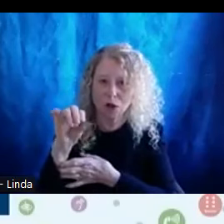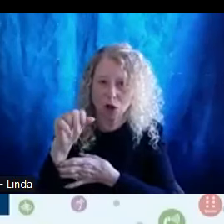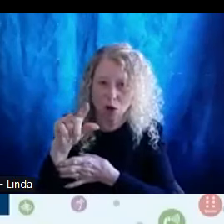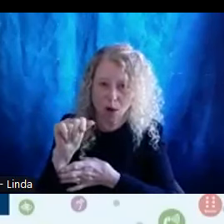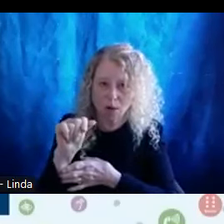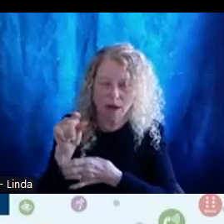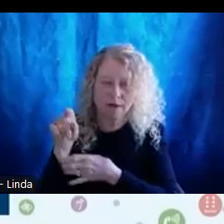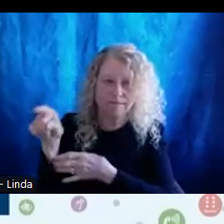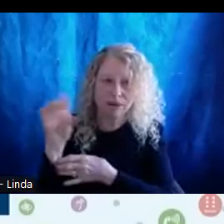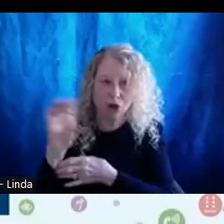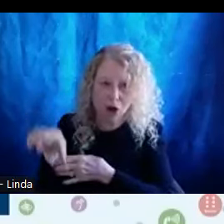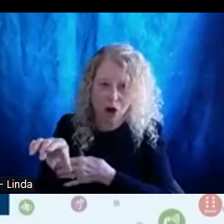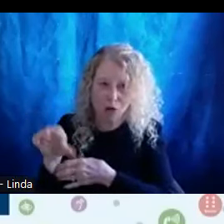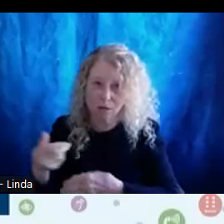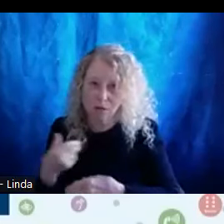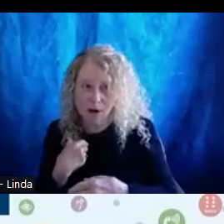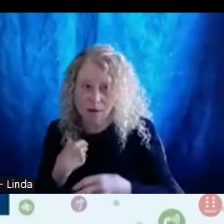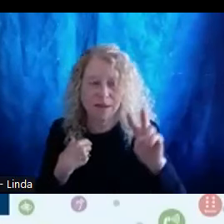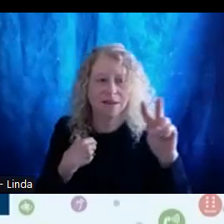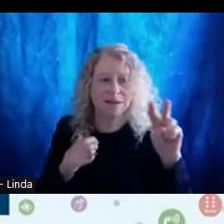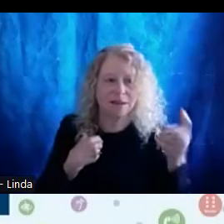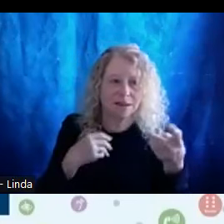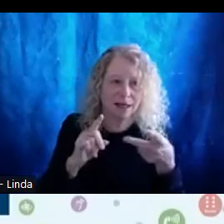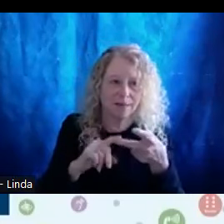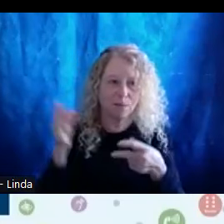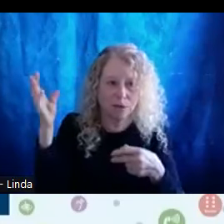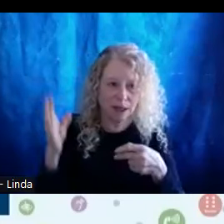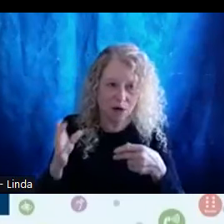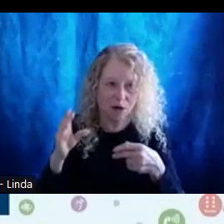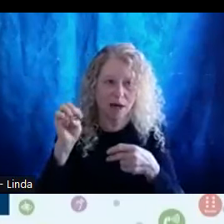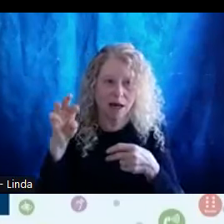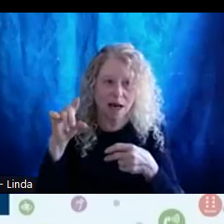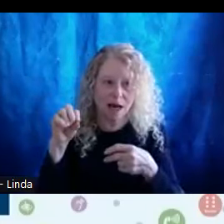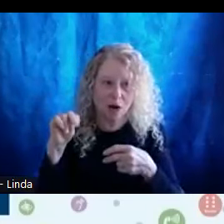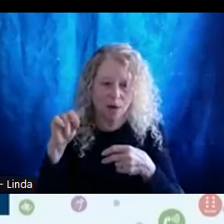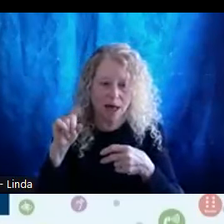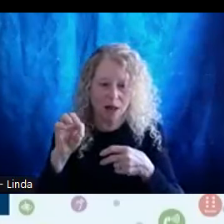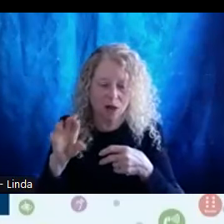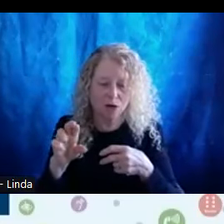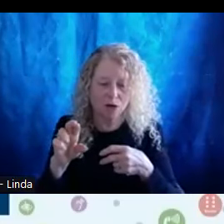Your second presenter today is Erin Taylor. She has dedicated herself to